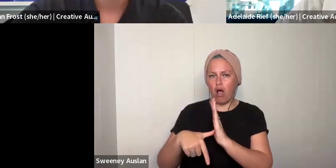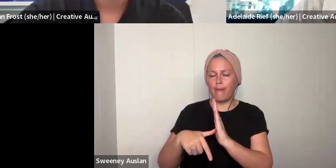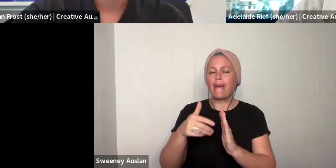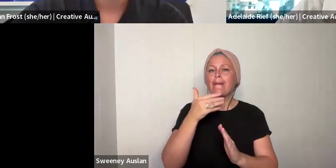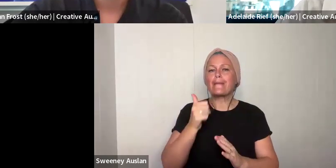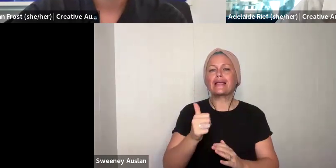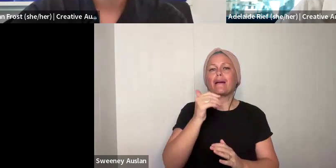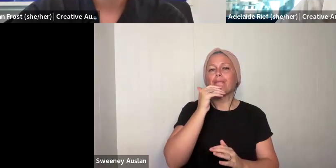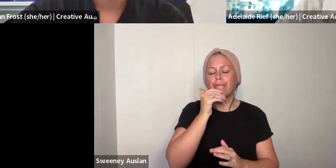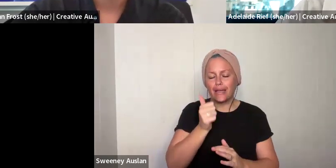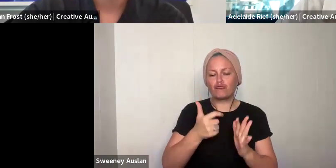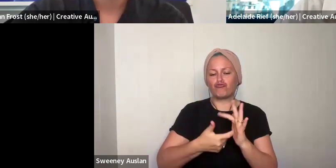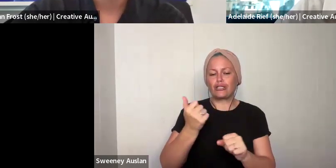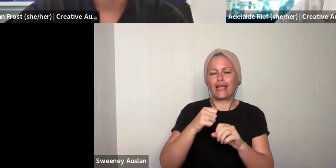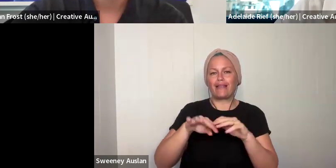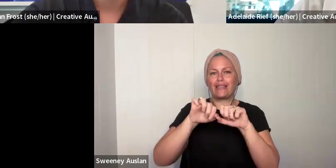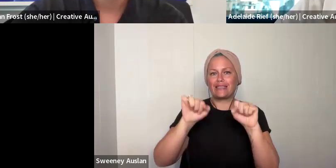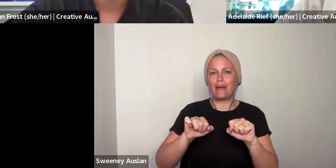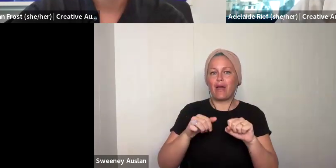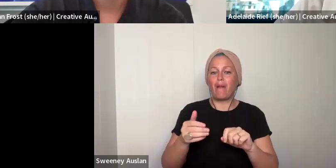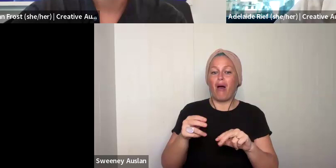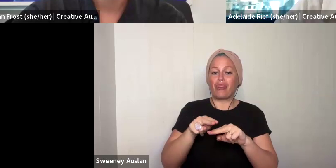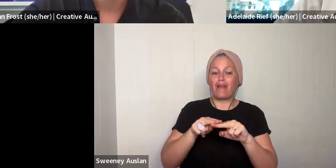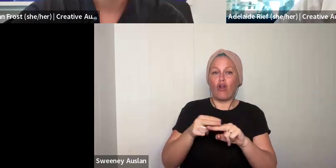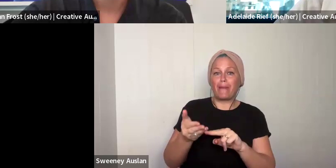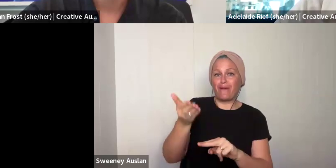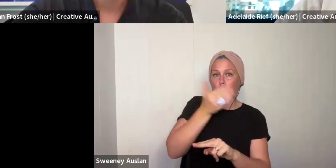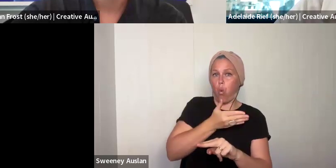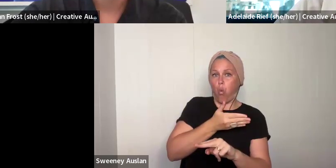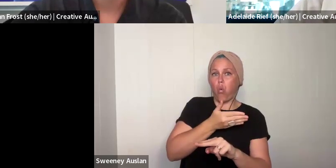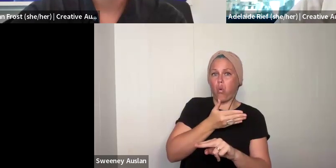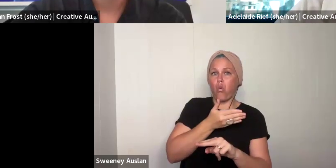Please make sure that you are registered in the session by the Friday before.